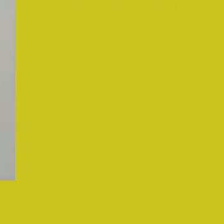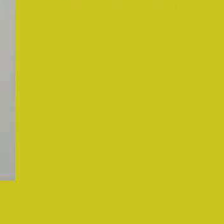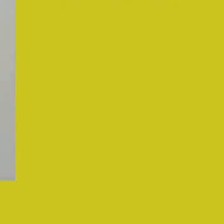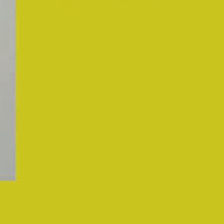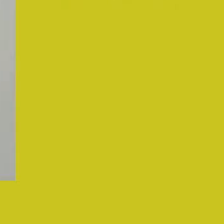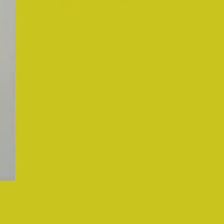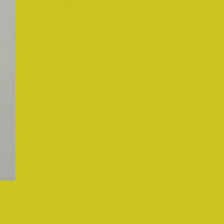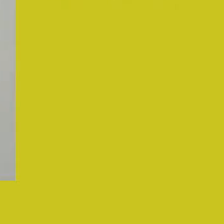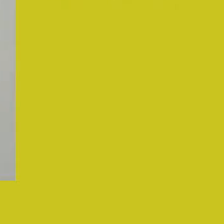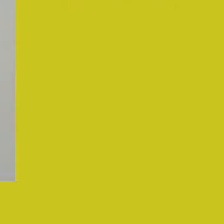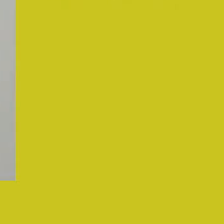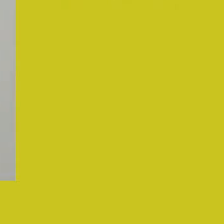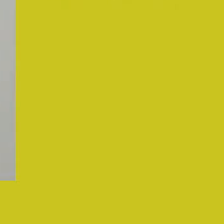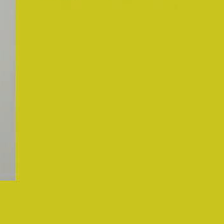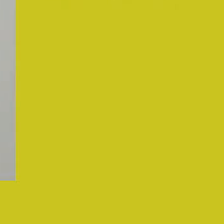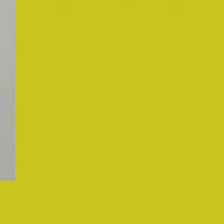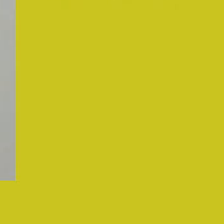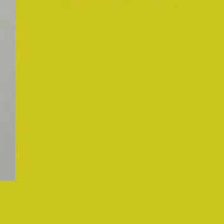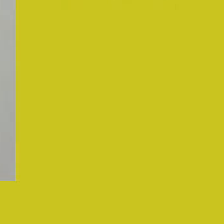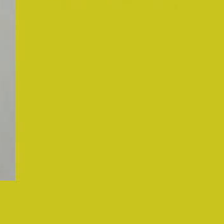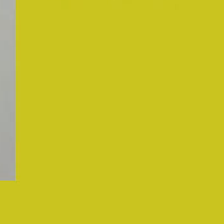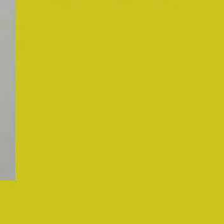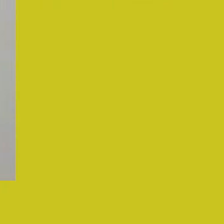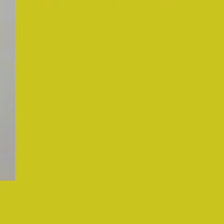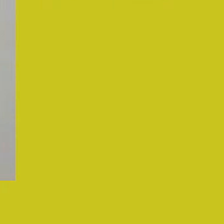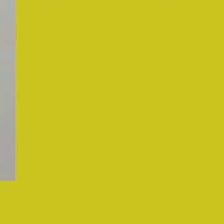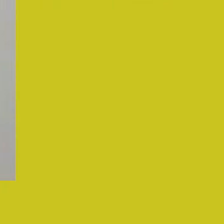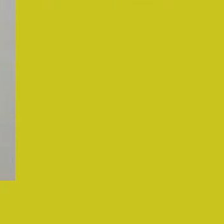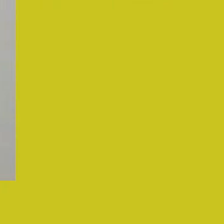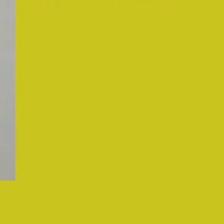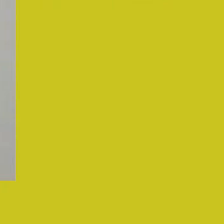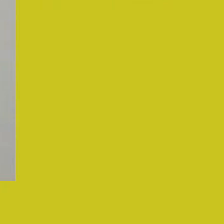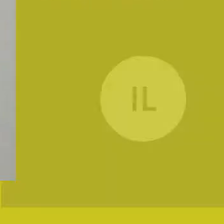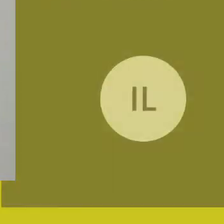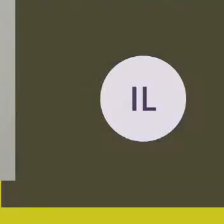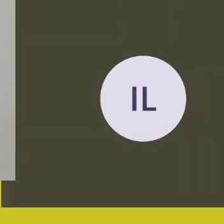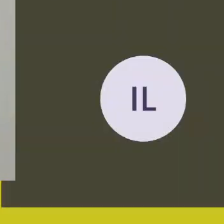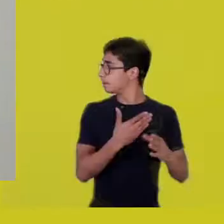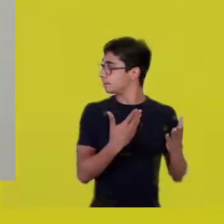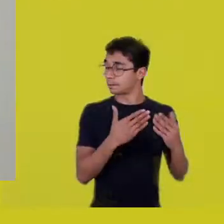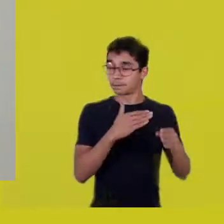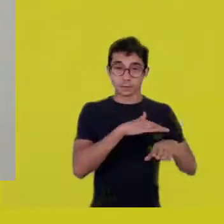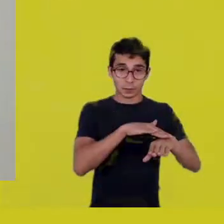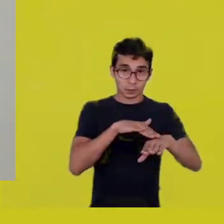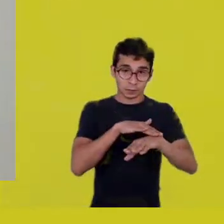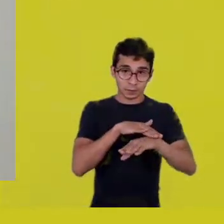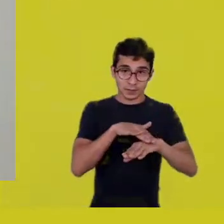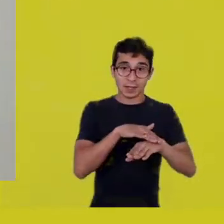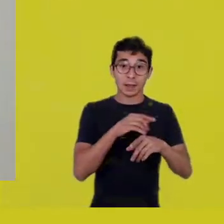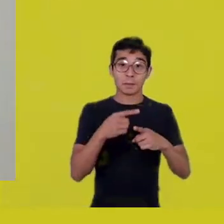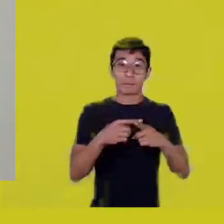in Dourados, Mato Grosso, where they are being decimated by agribusiness,